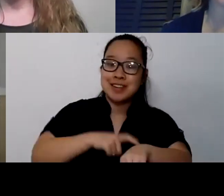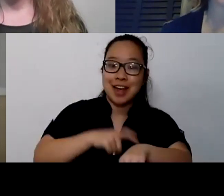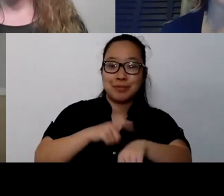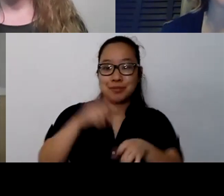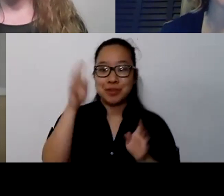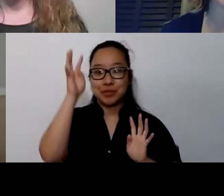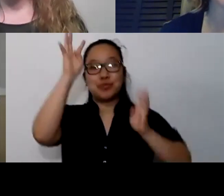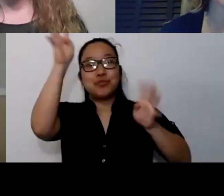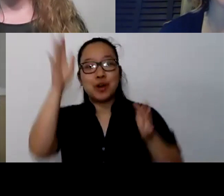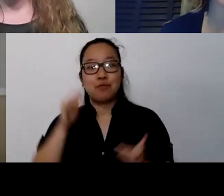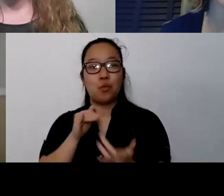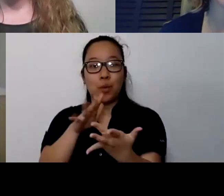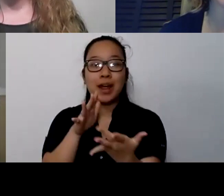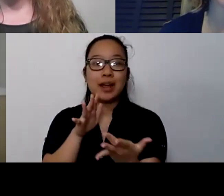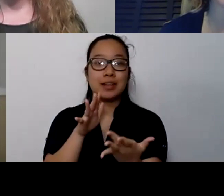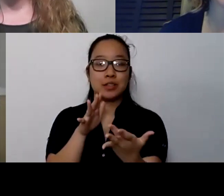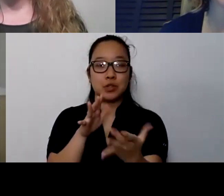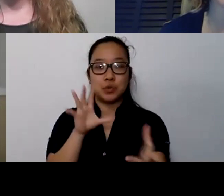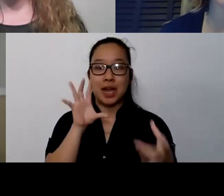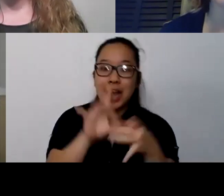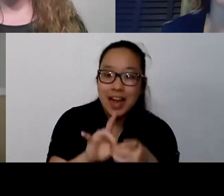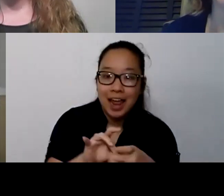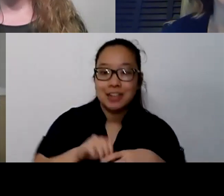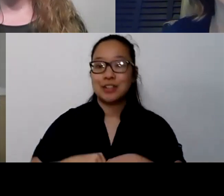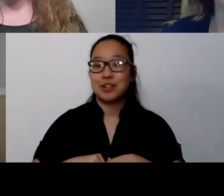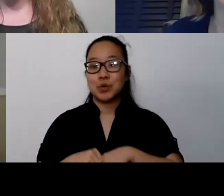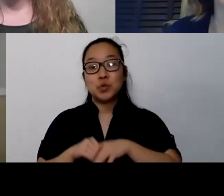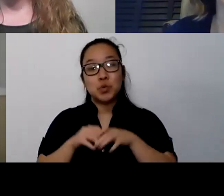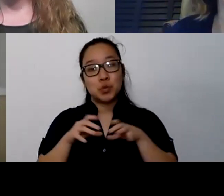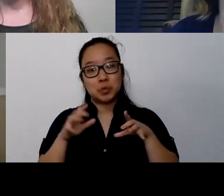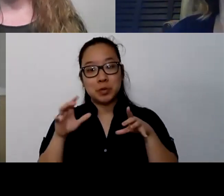in a meaningful way, versus maybe we didn't do that as much before.